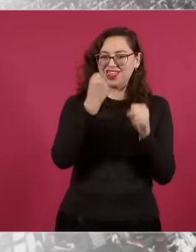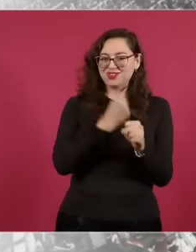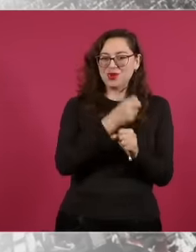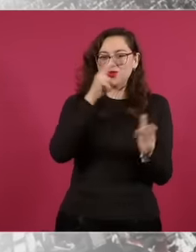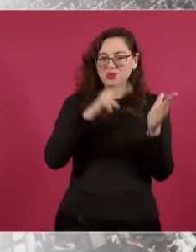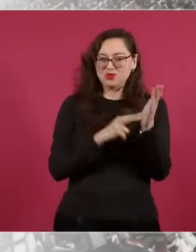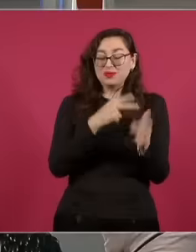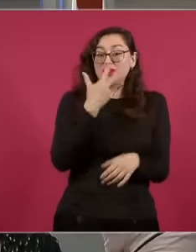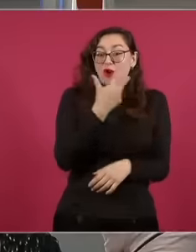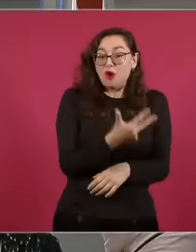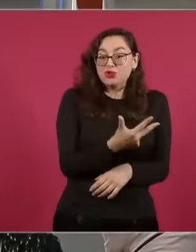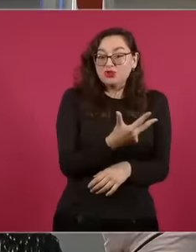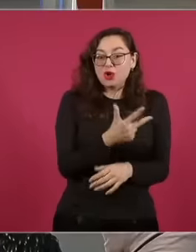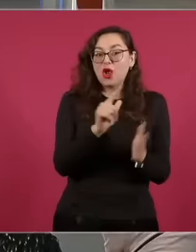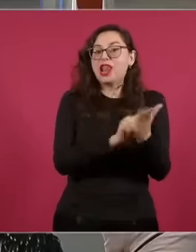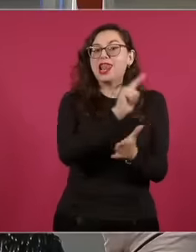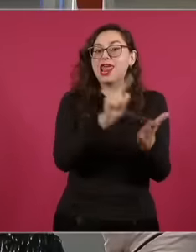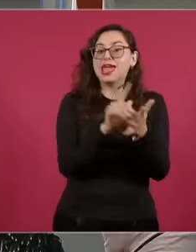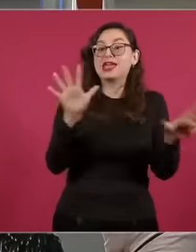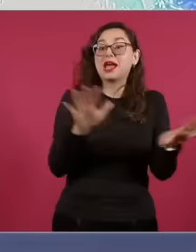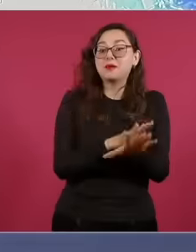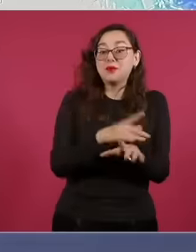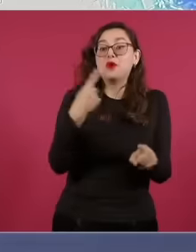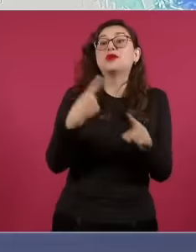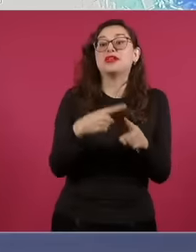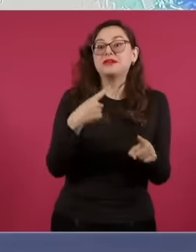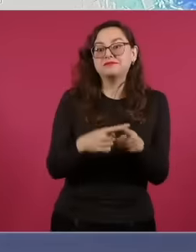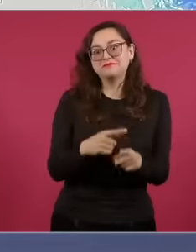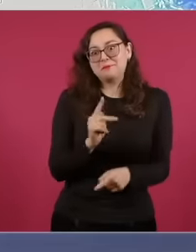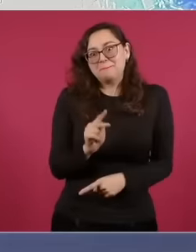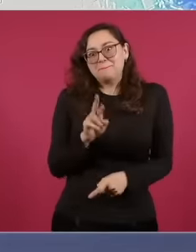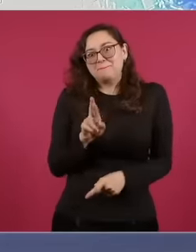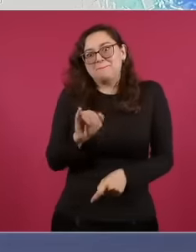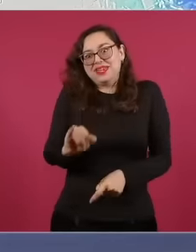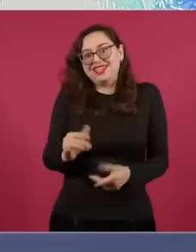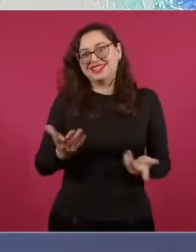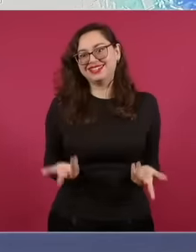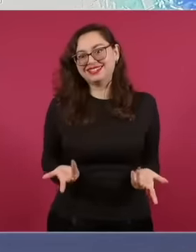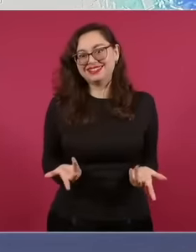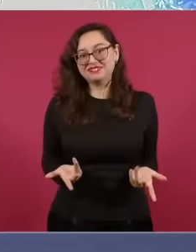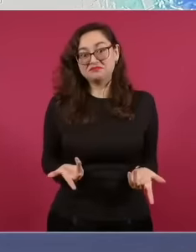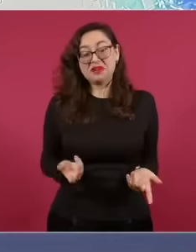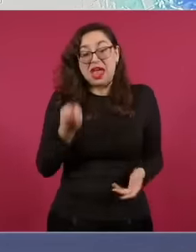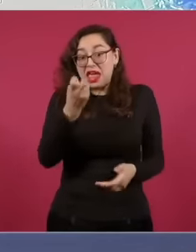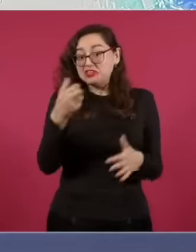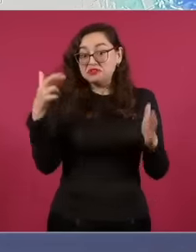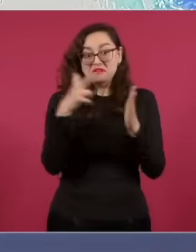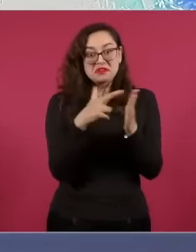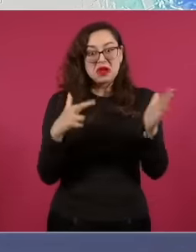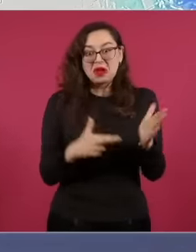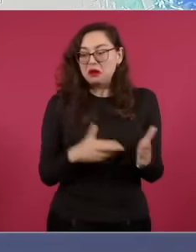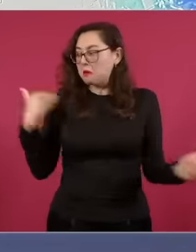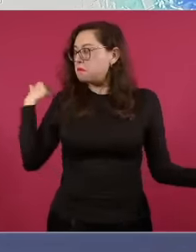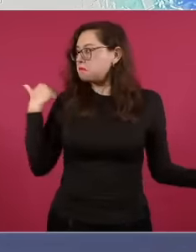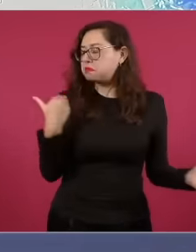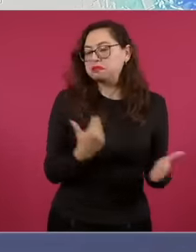were considered coalitions. Since then, this rule has always been complied with today. What is the